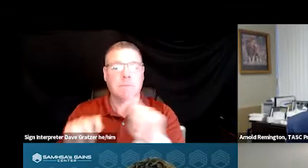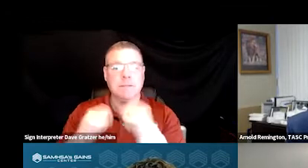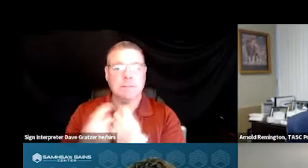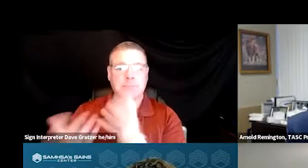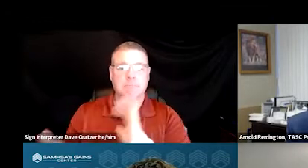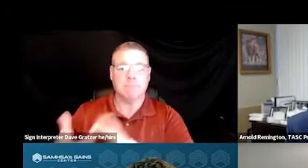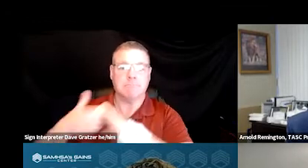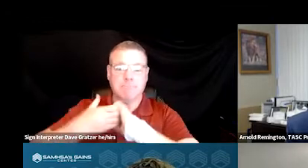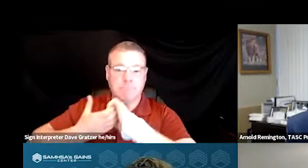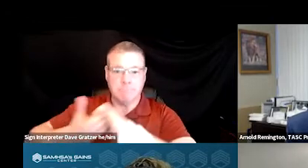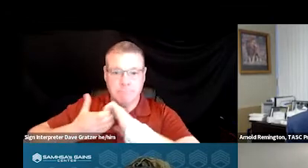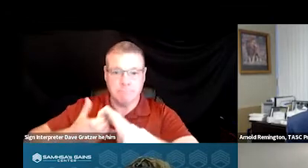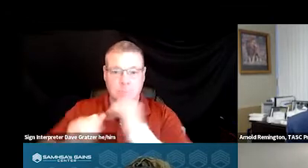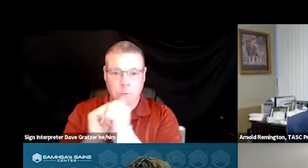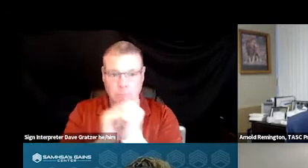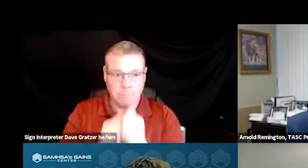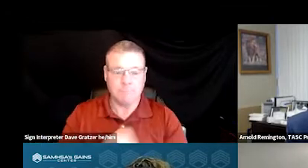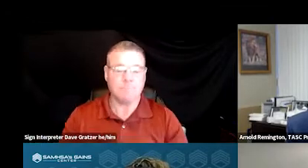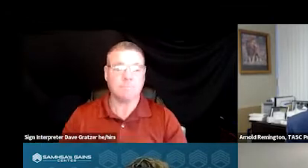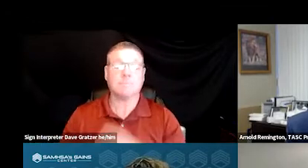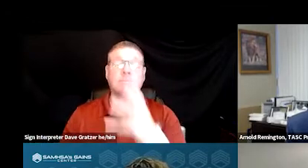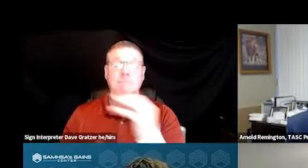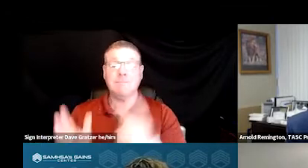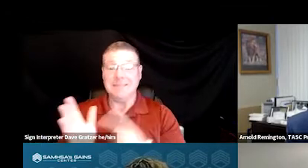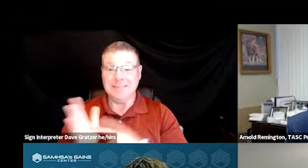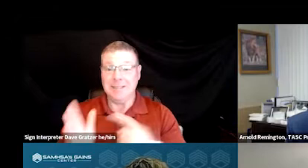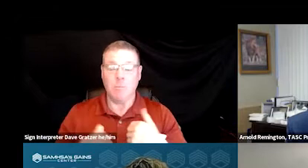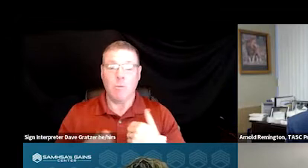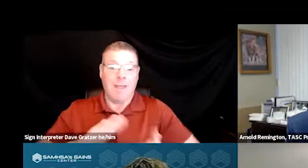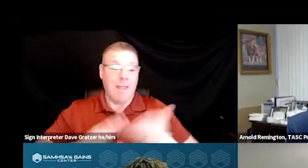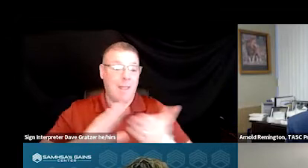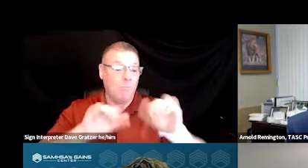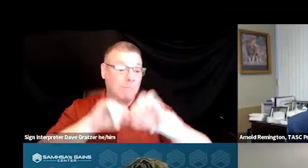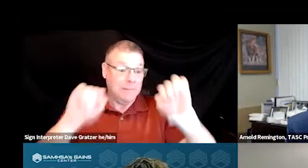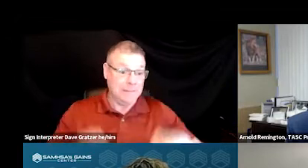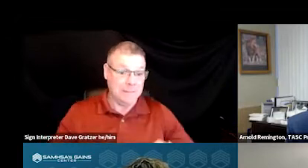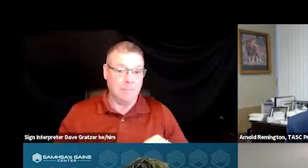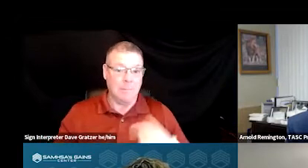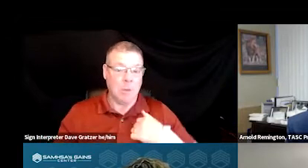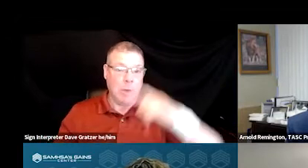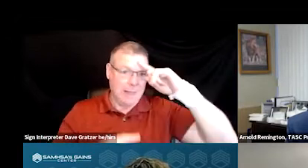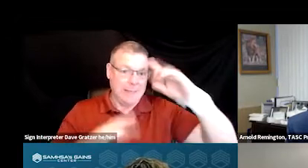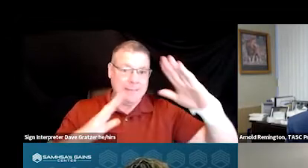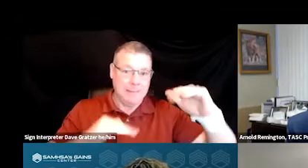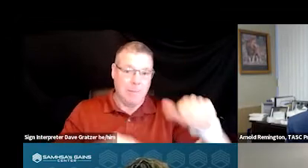And sometimes we operate in a system in which we expect other people to do things,